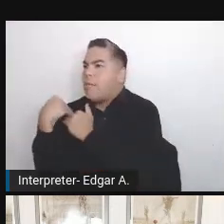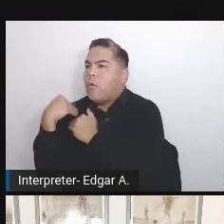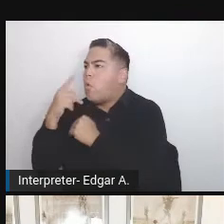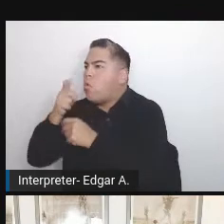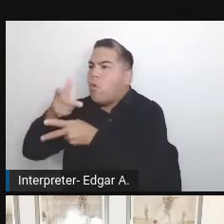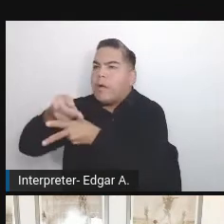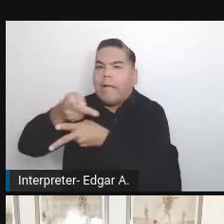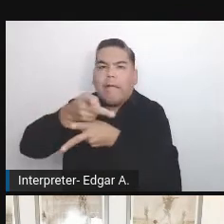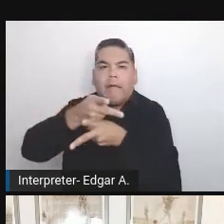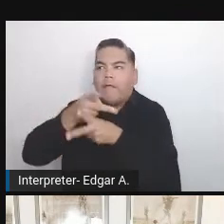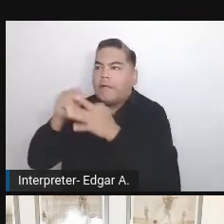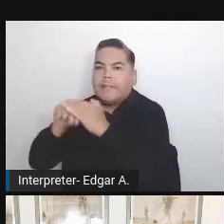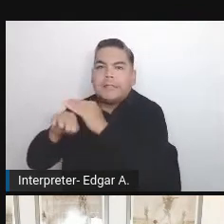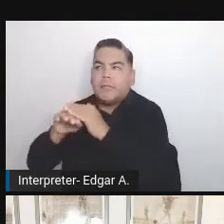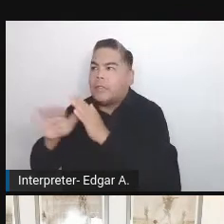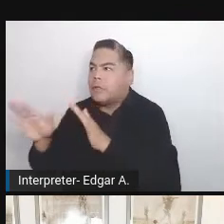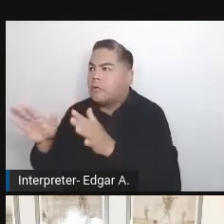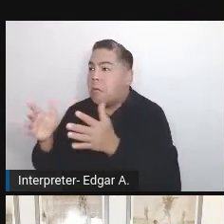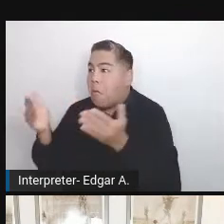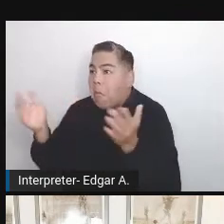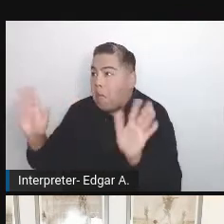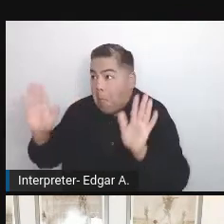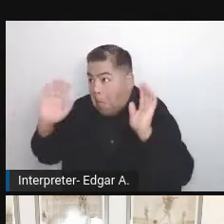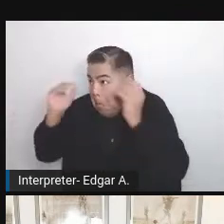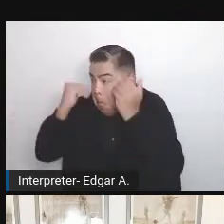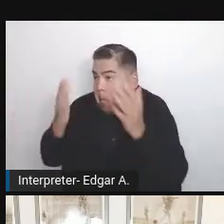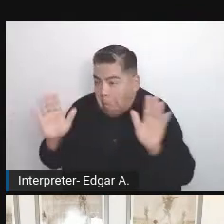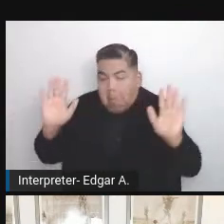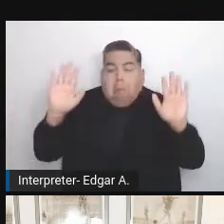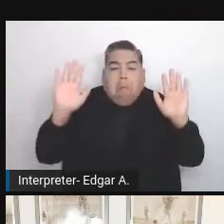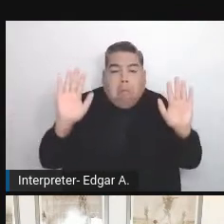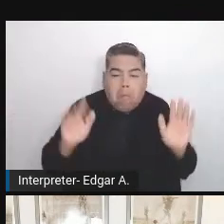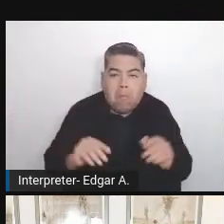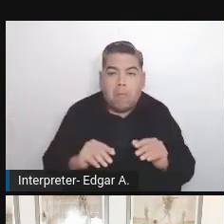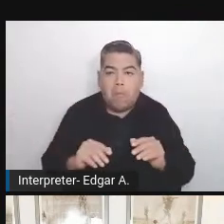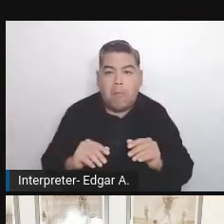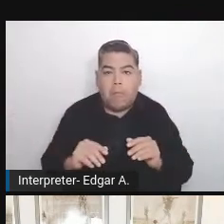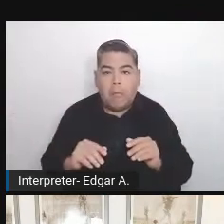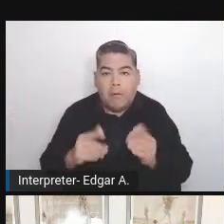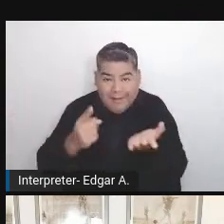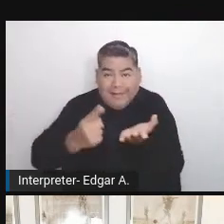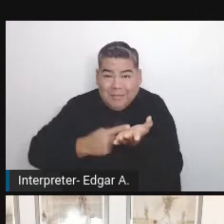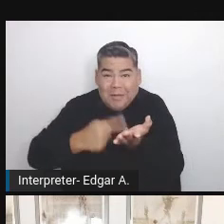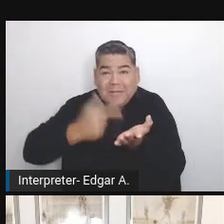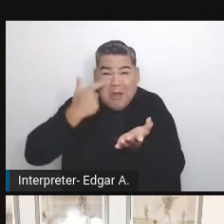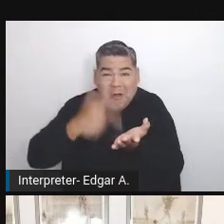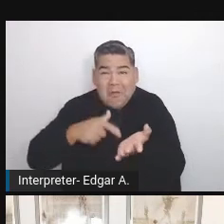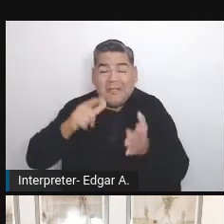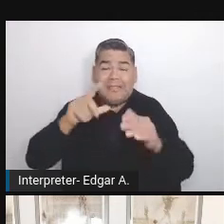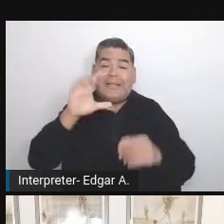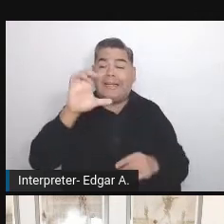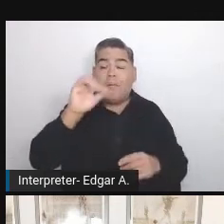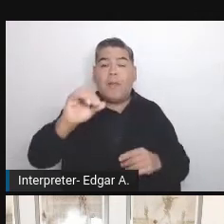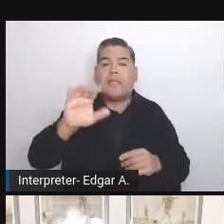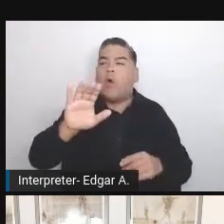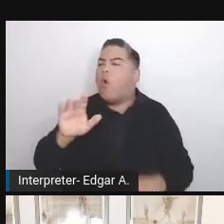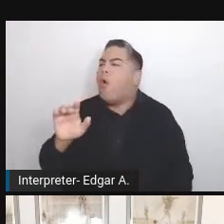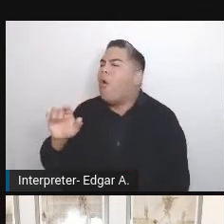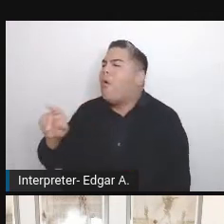For some reason, I saw that many companies like to push it only on developers, and they still don't understand